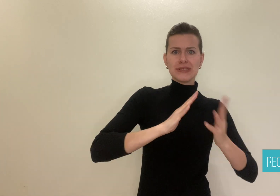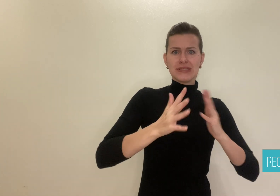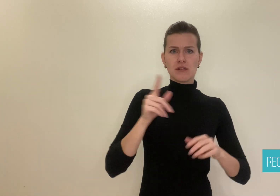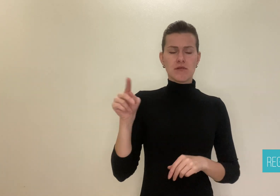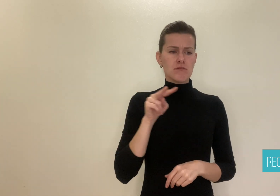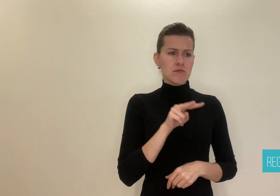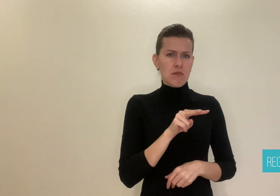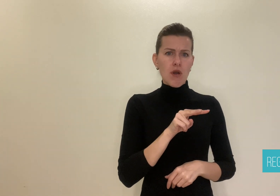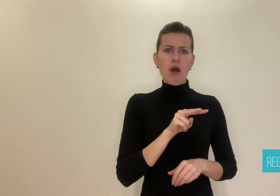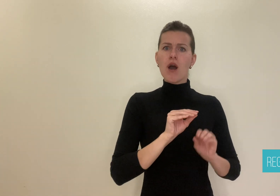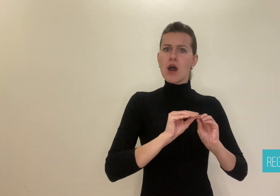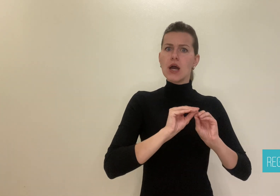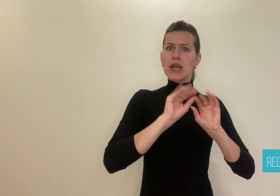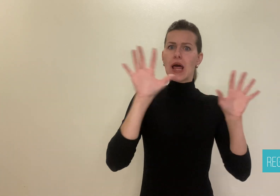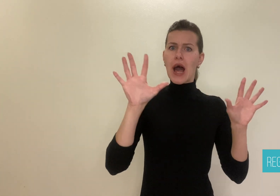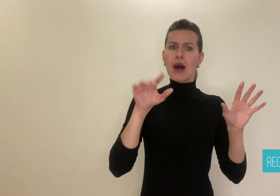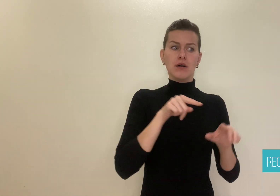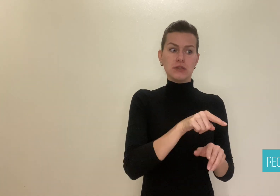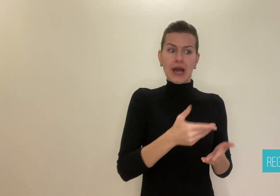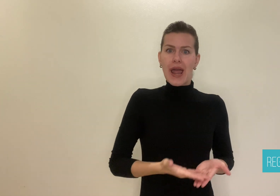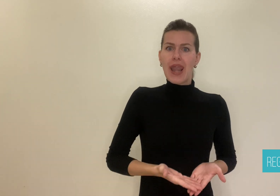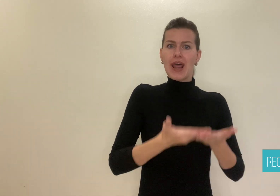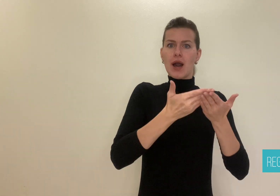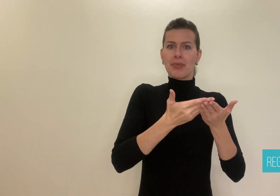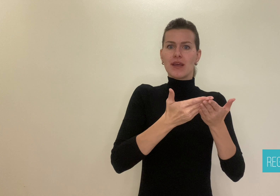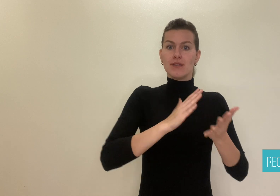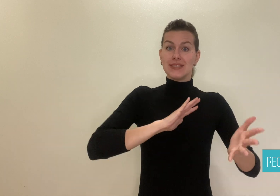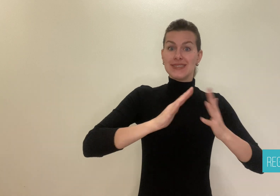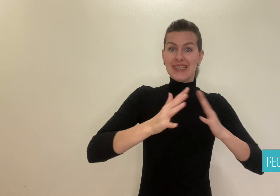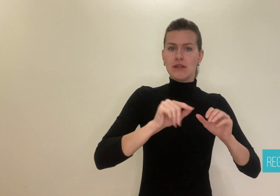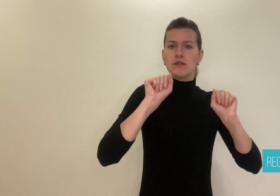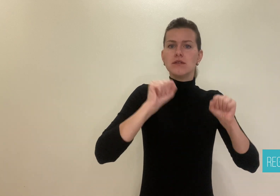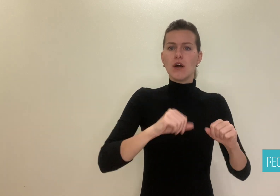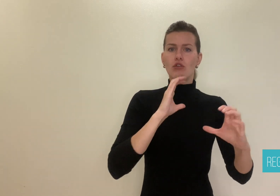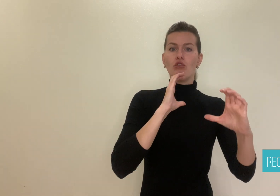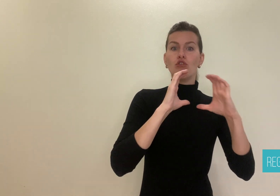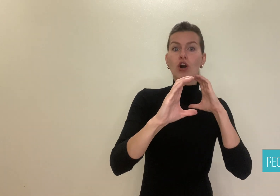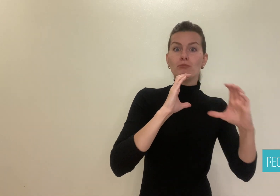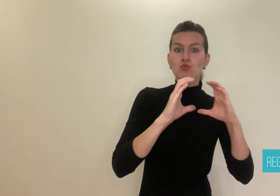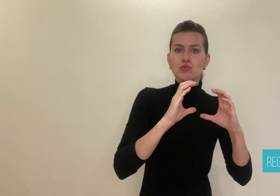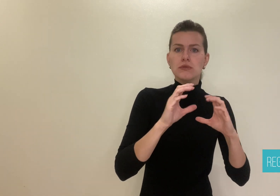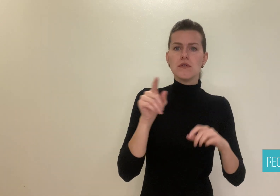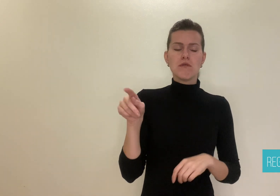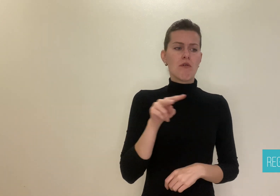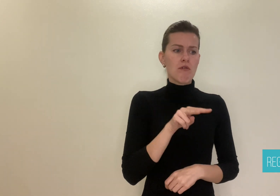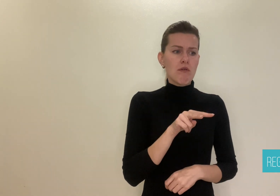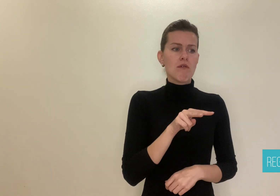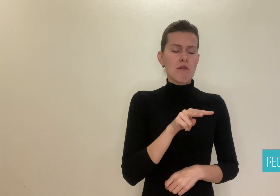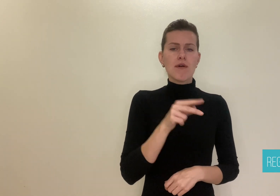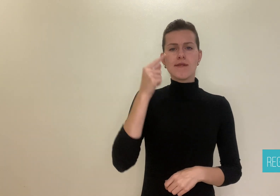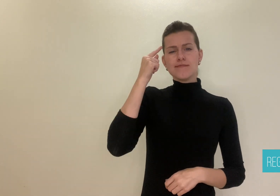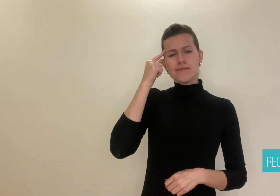it was possible to communicate using gestures. He decided